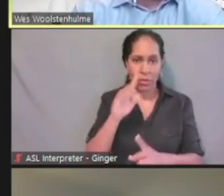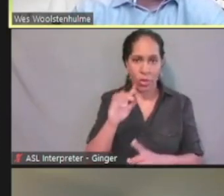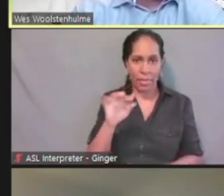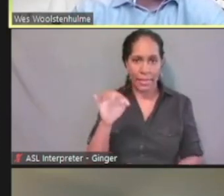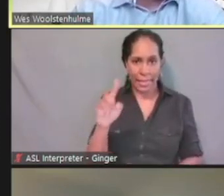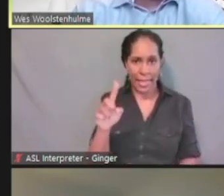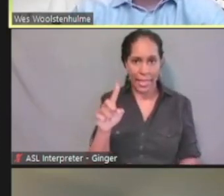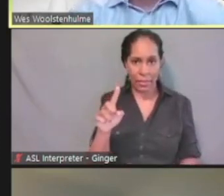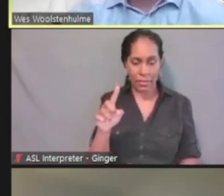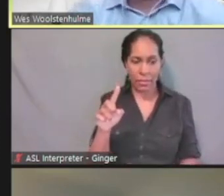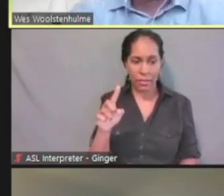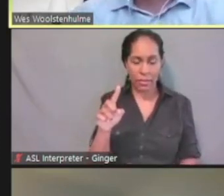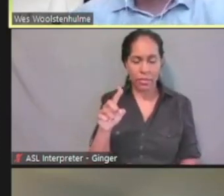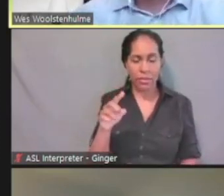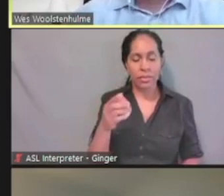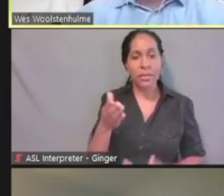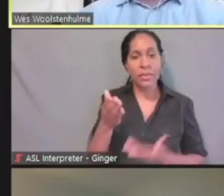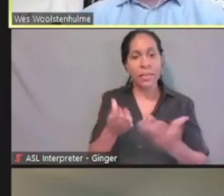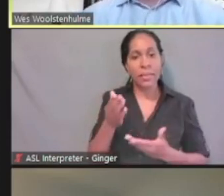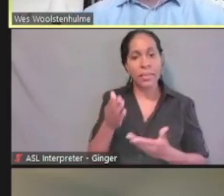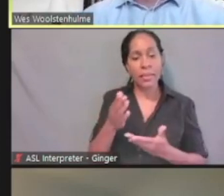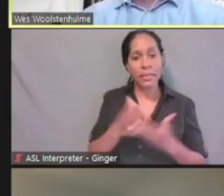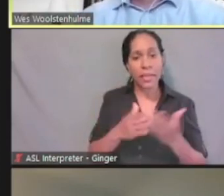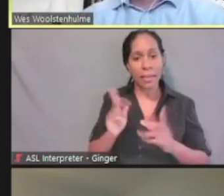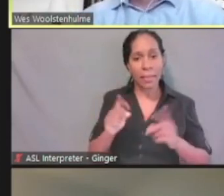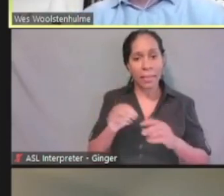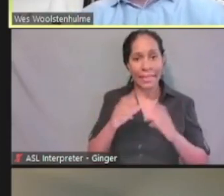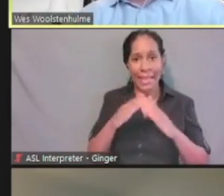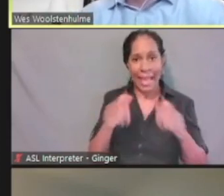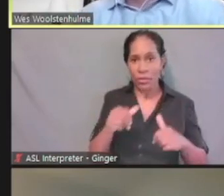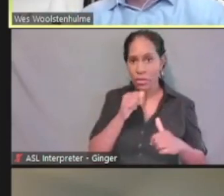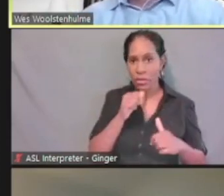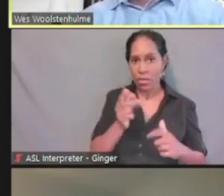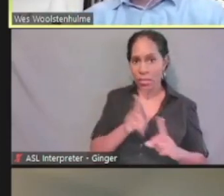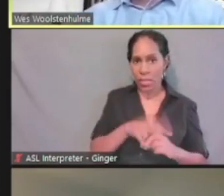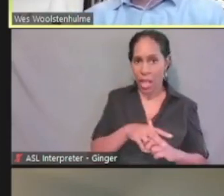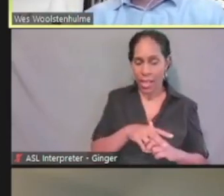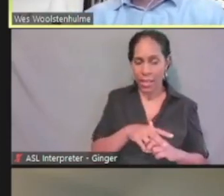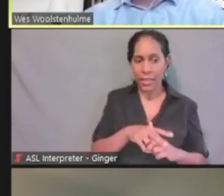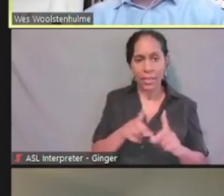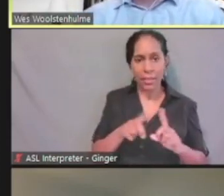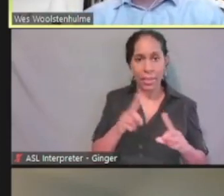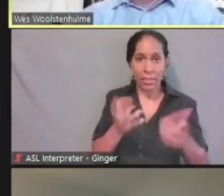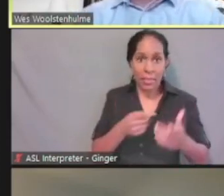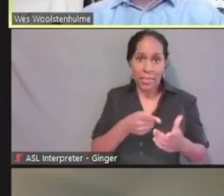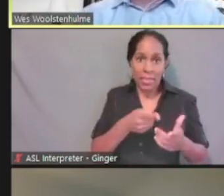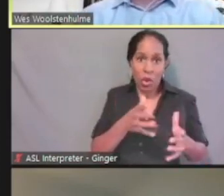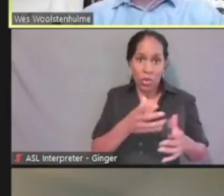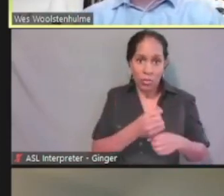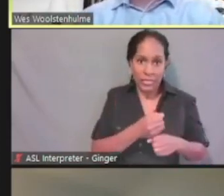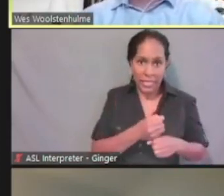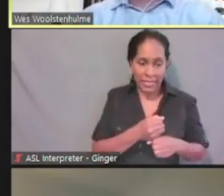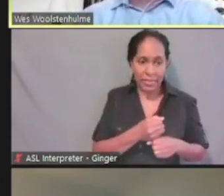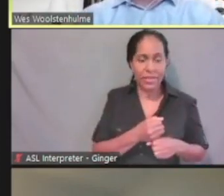There may be individuals in the household that are not applying or that are already receiving, they still need to be entered,